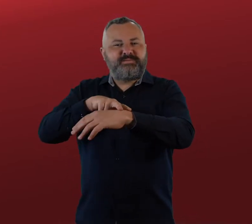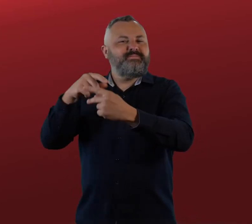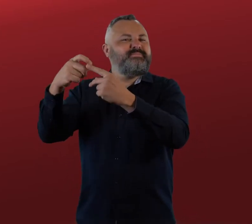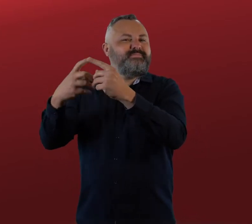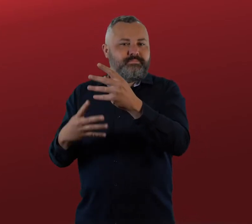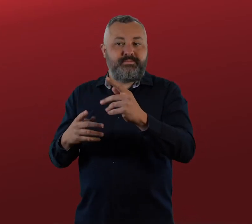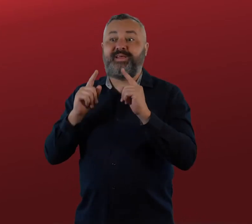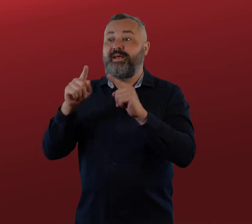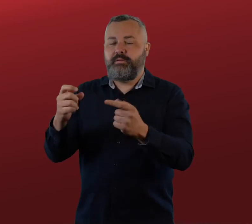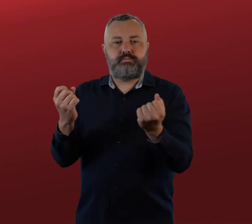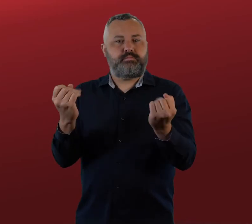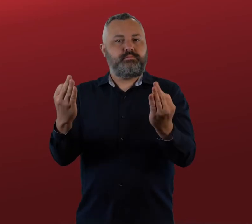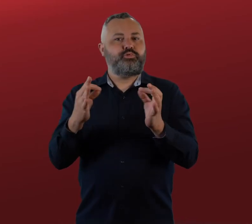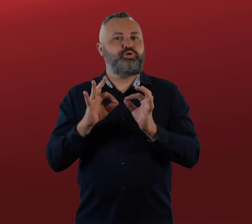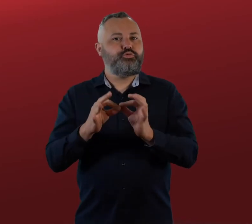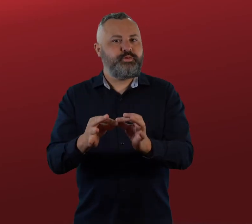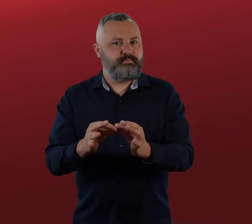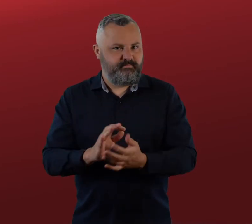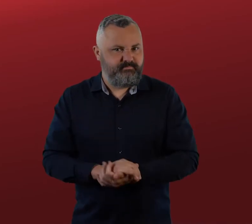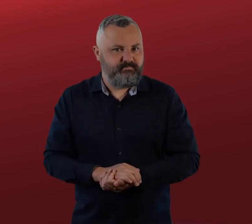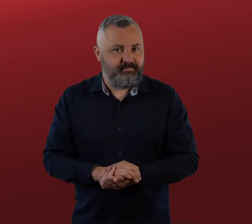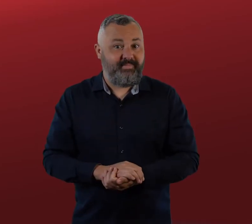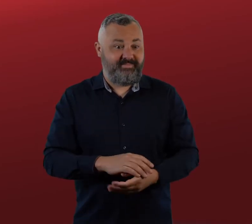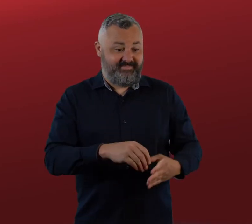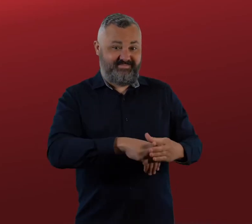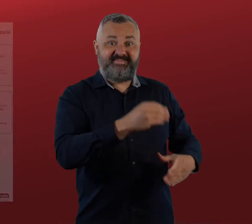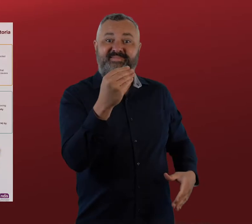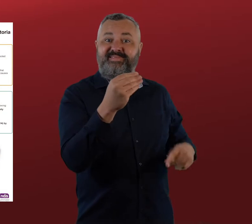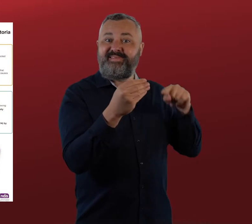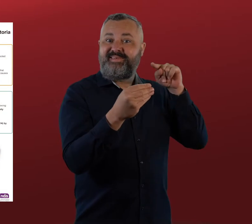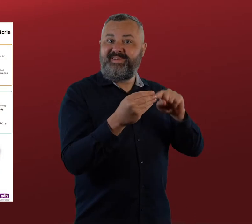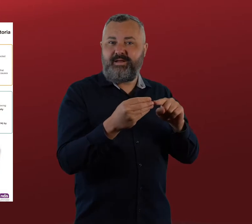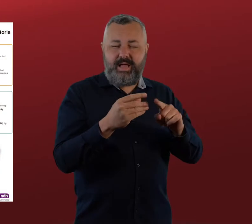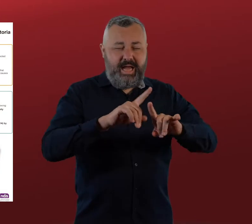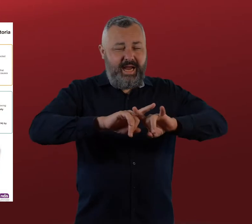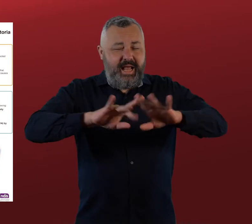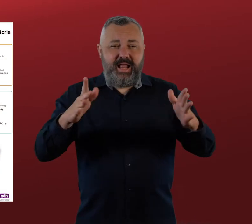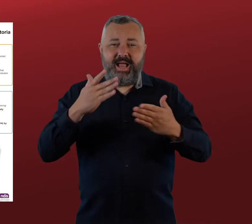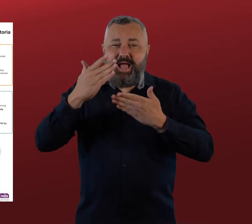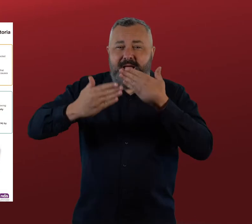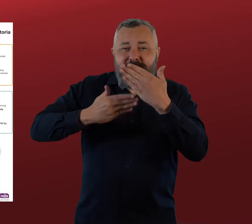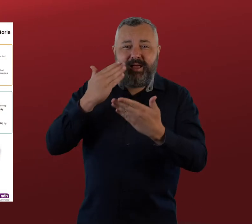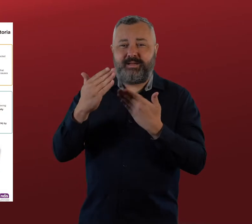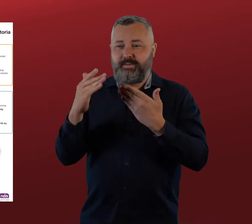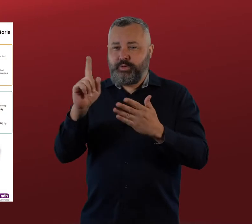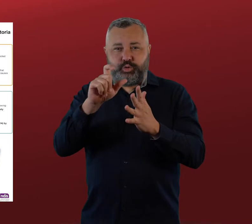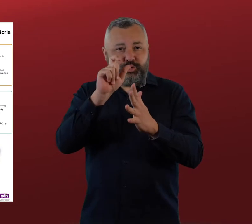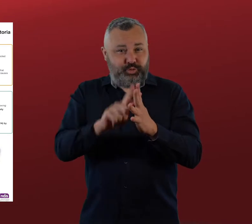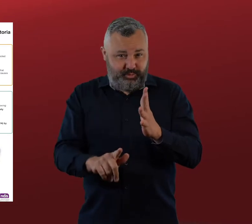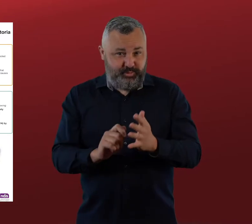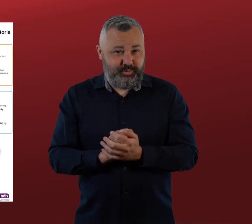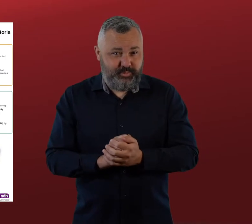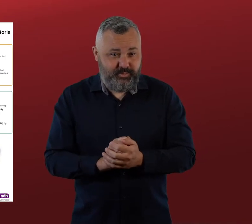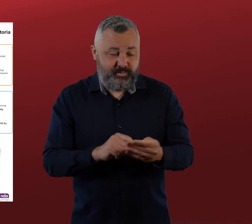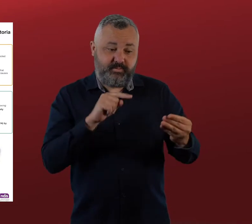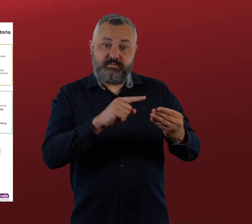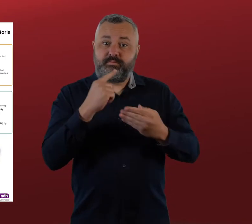and how to use them. The first provides information about Auslan interpreter provision within hospitals and emergency services,